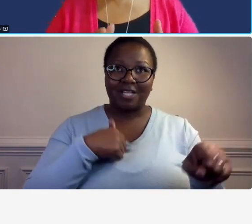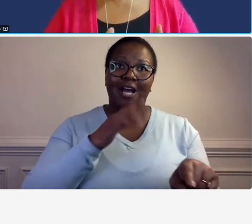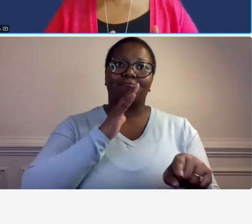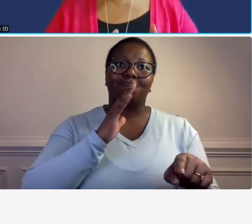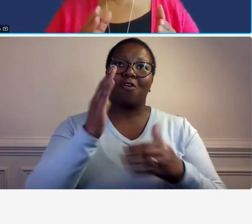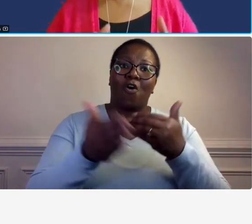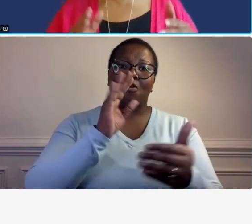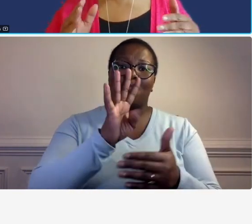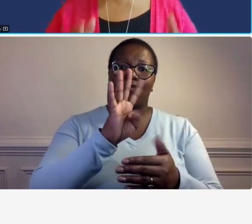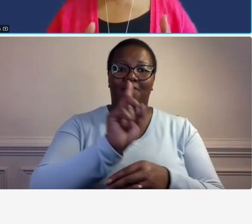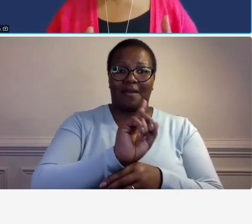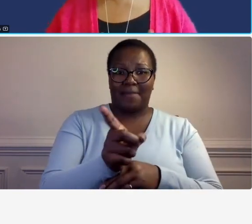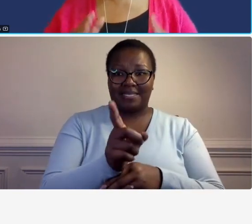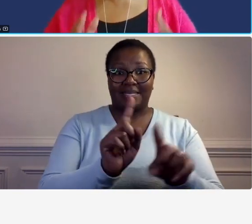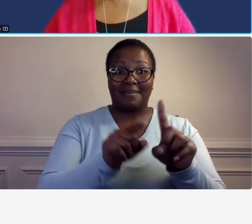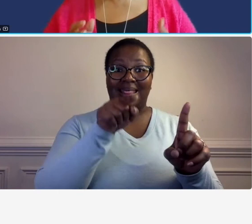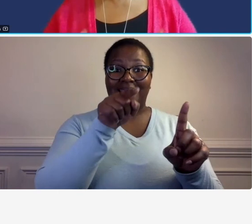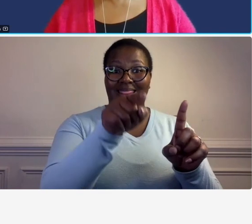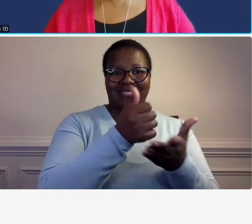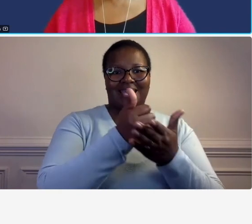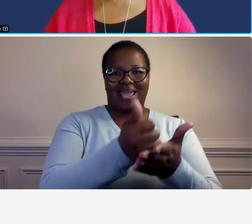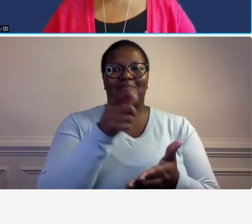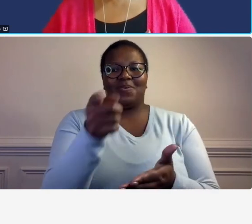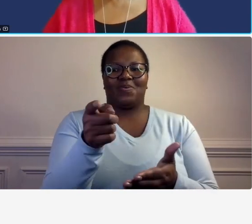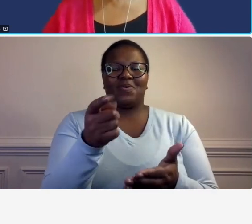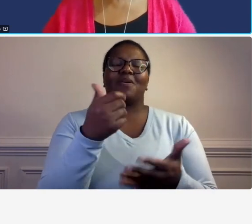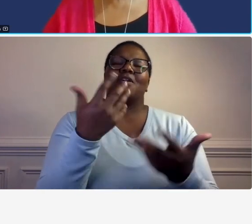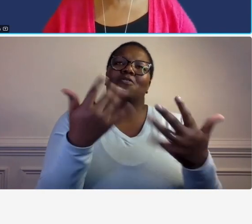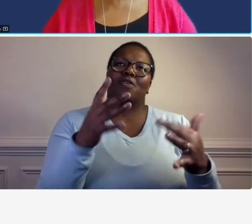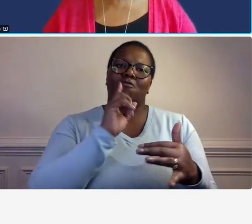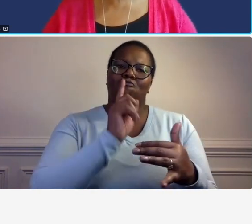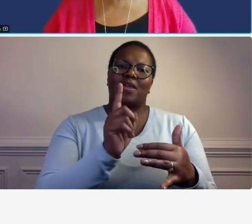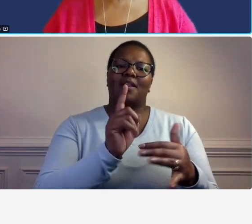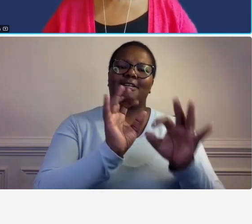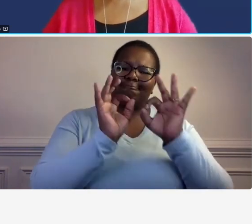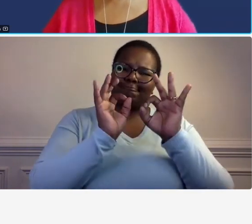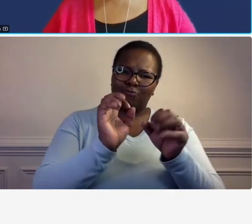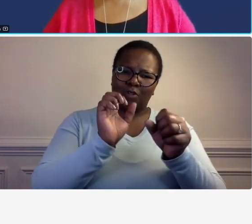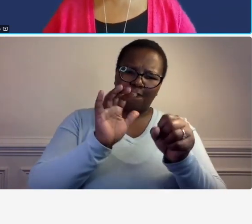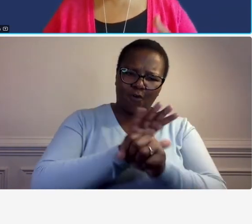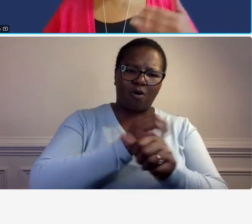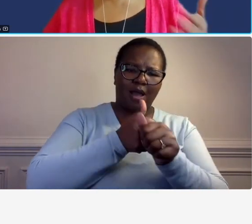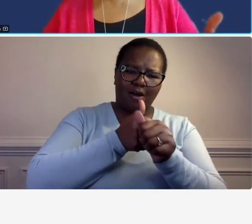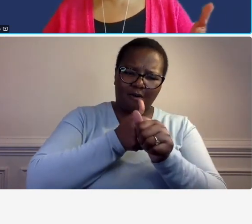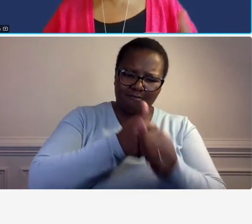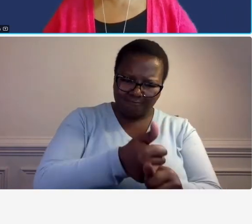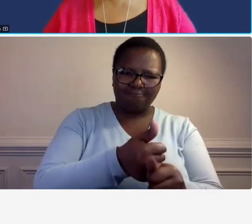there that can help you get to a fully compliant accounting system and there these are the the key